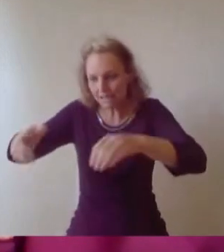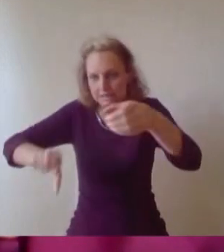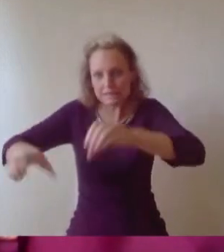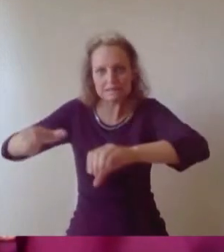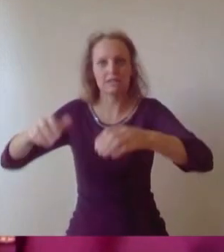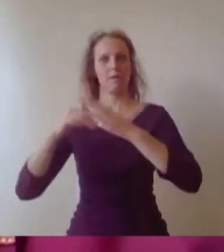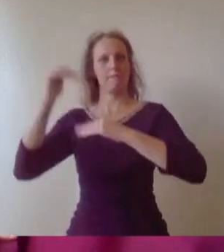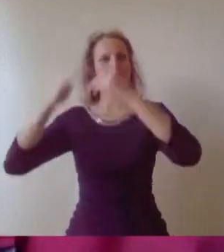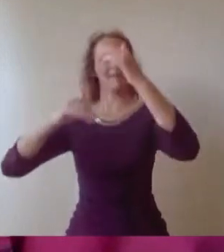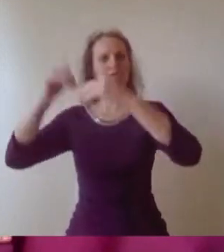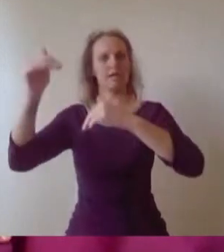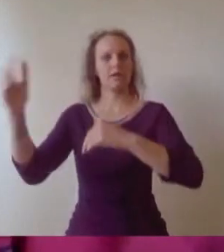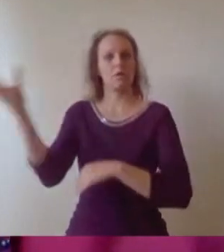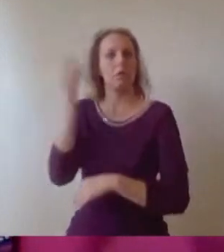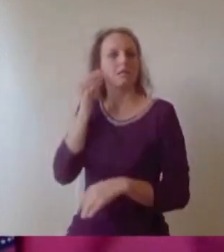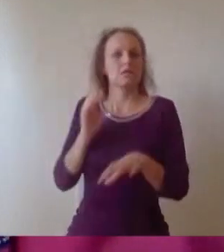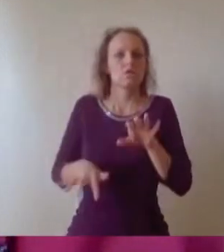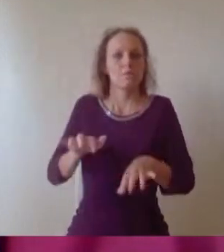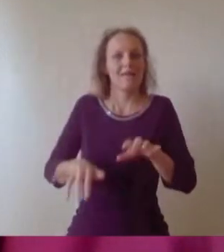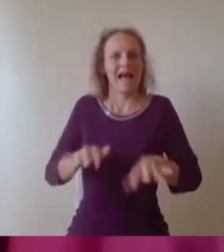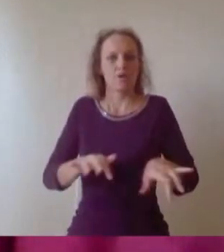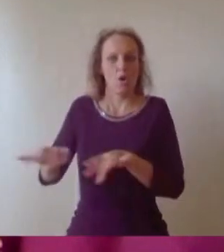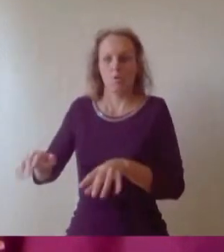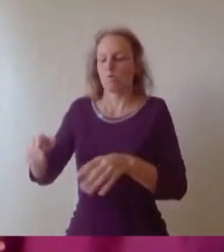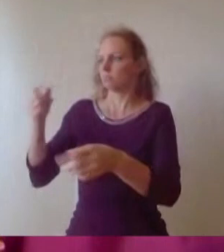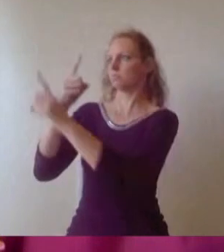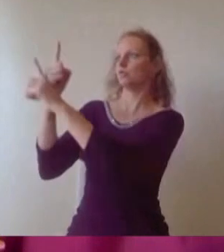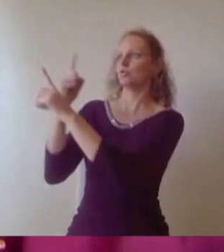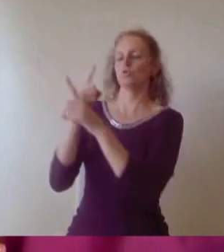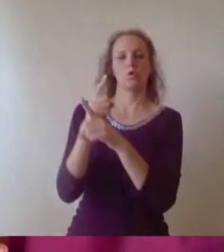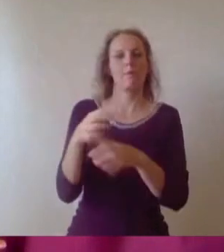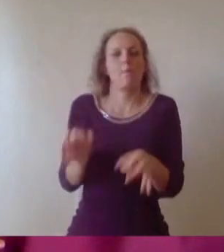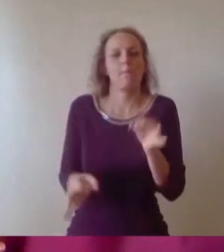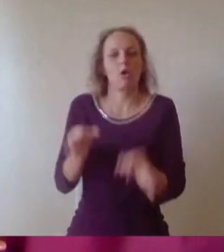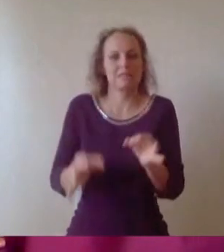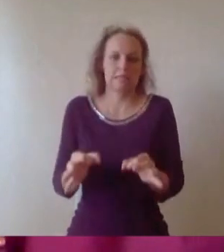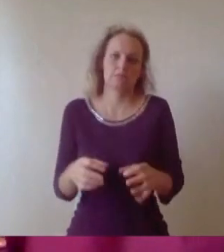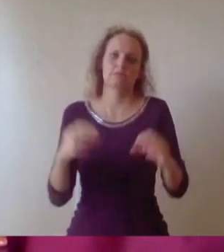politics. At Bristol we have been blessed with incredible facilities, the opportunity to study with some of